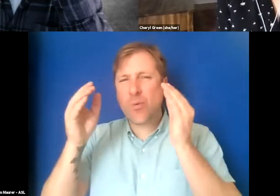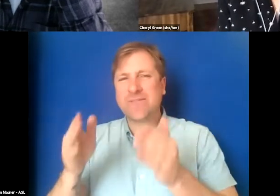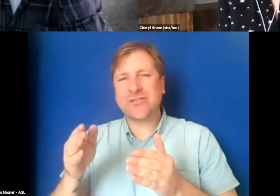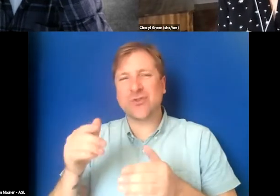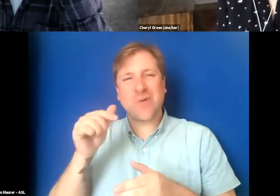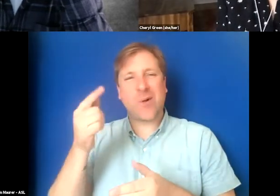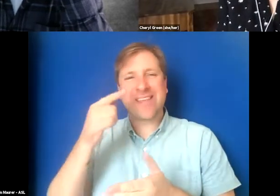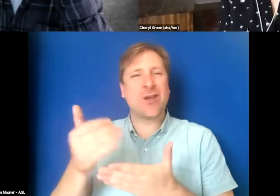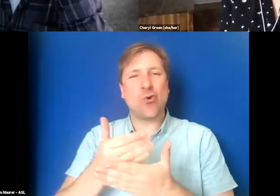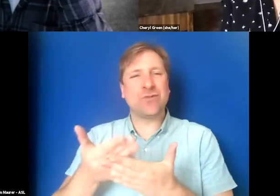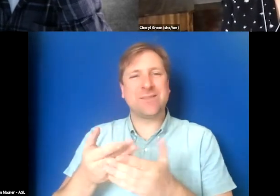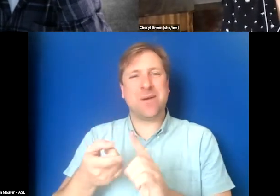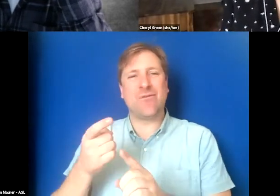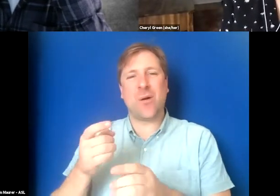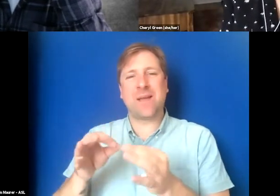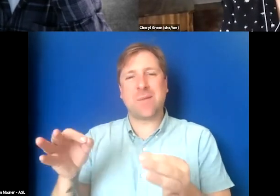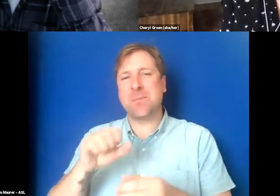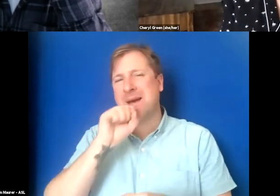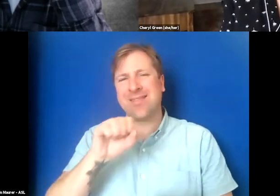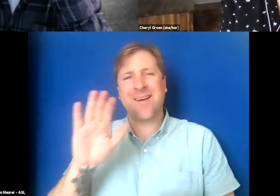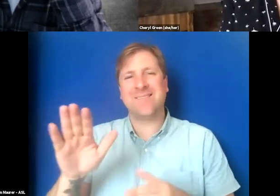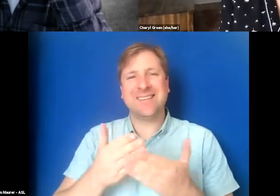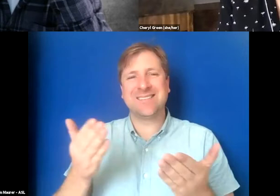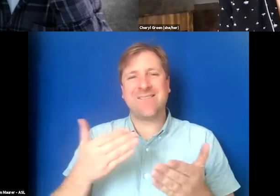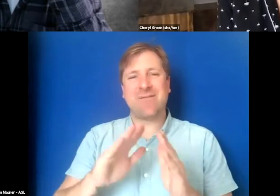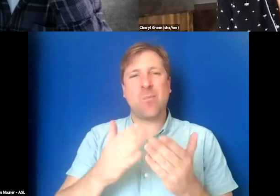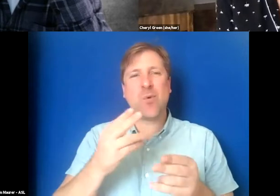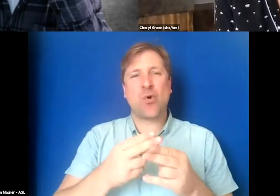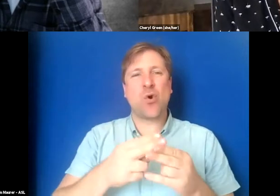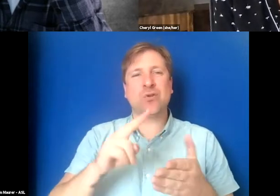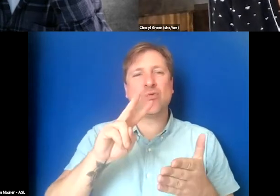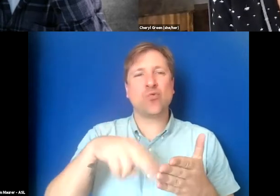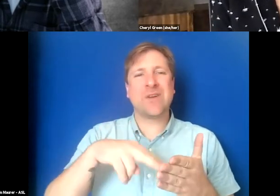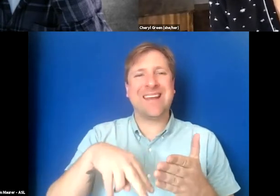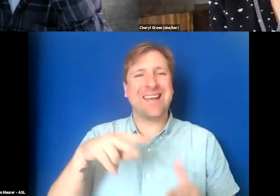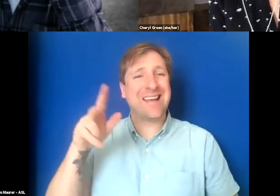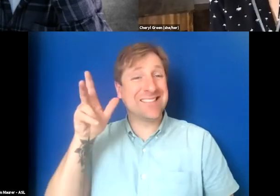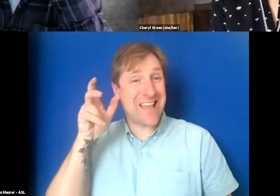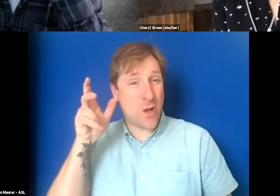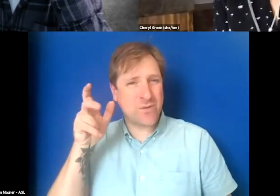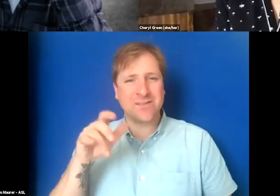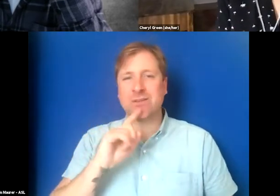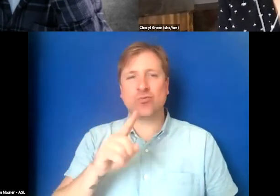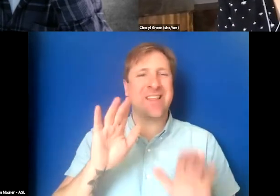I love his stuff. I have his book called Reading Sounds. It's just been incredible.